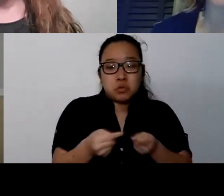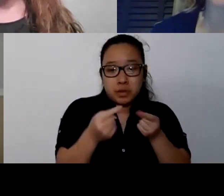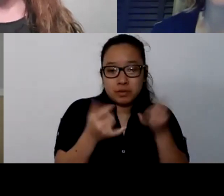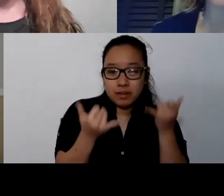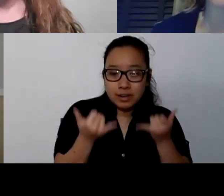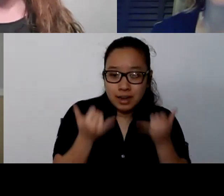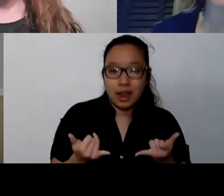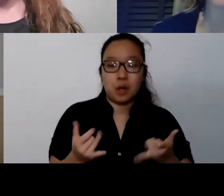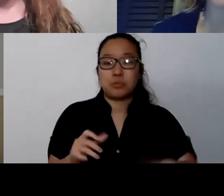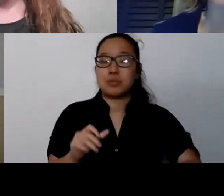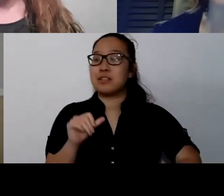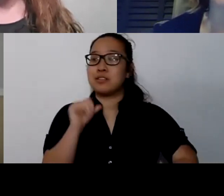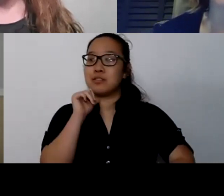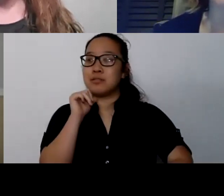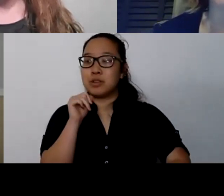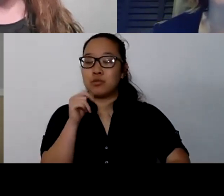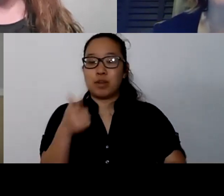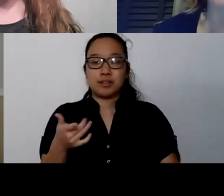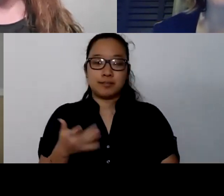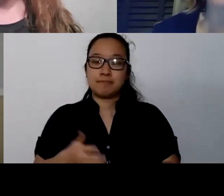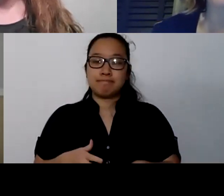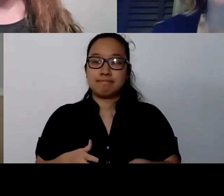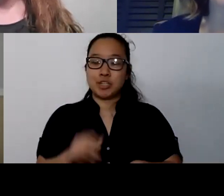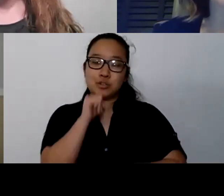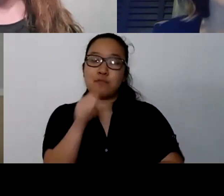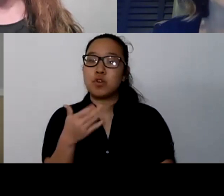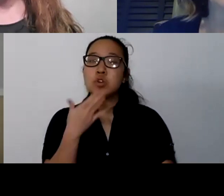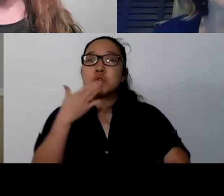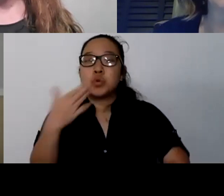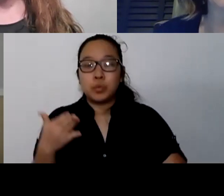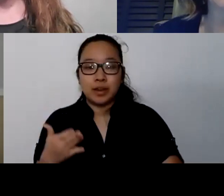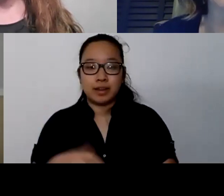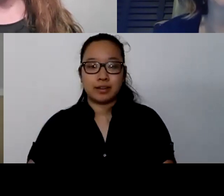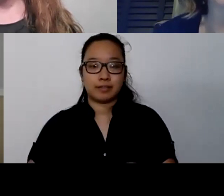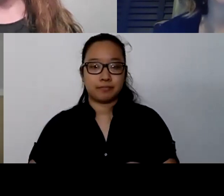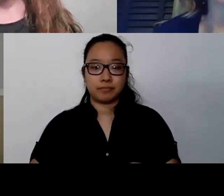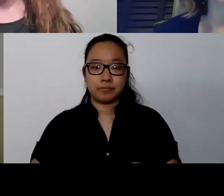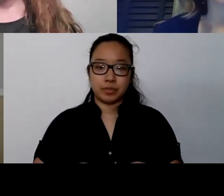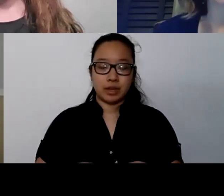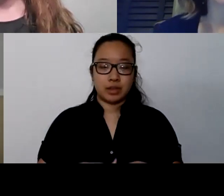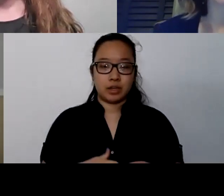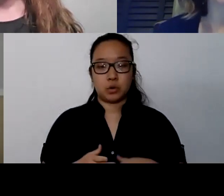So we're seeing rises in alcohol sales, rises in marijuana sales, and that's really a good indicator